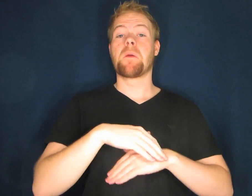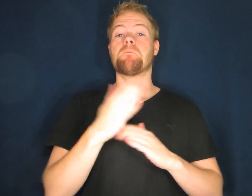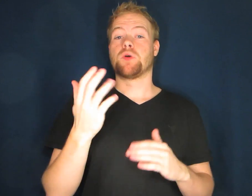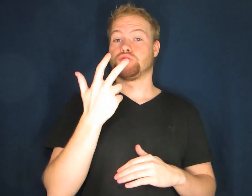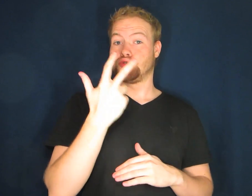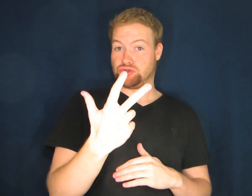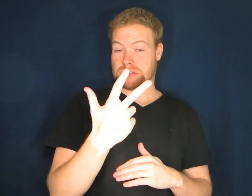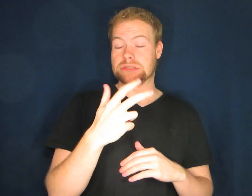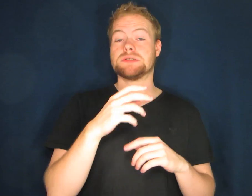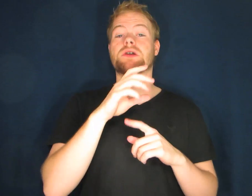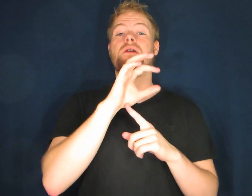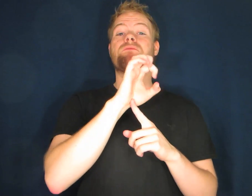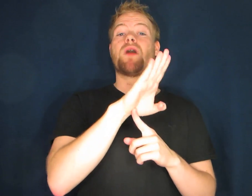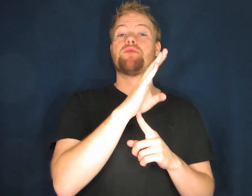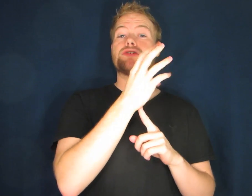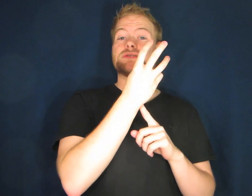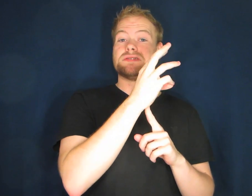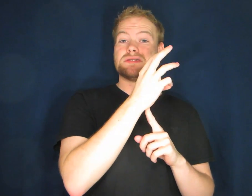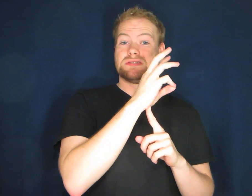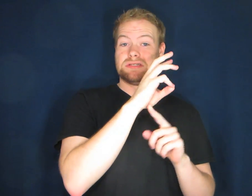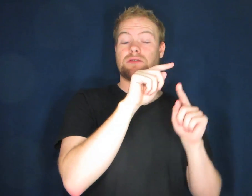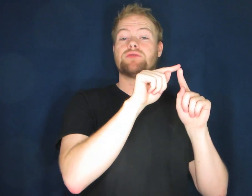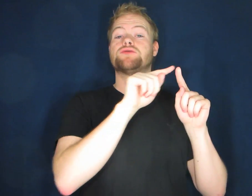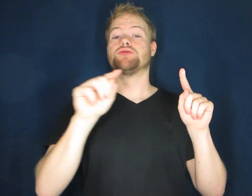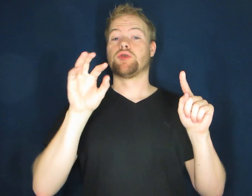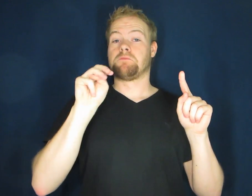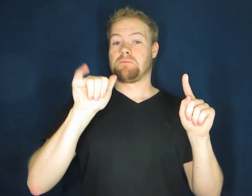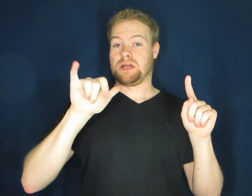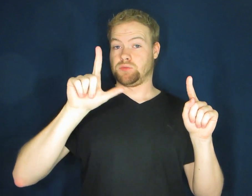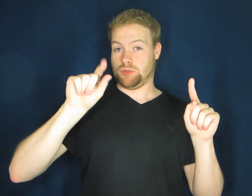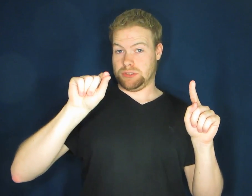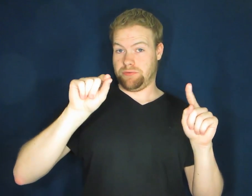Module 3 is February 16th to May 20th.